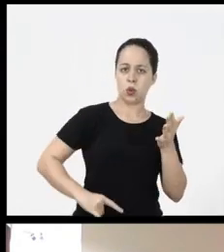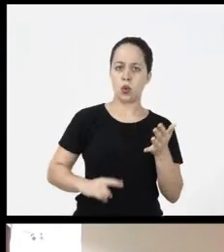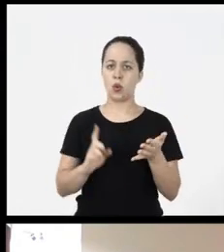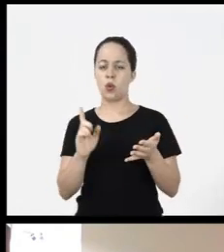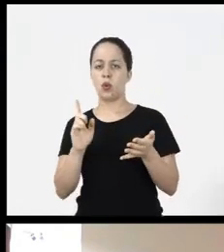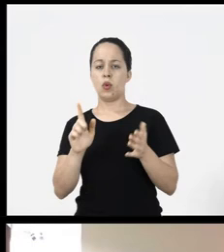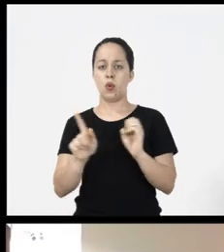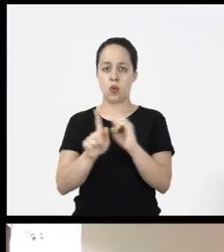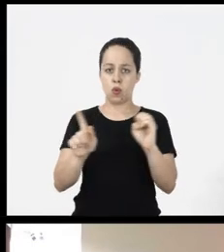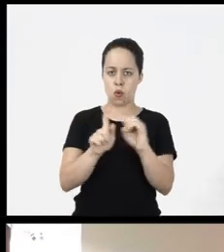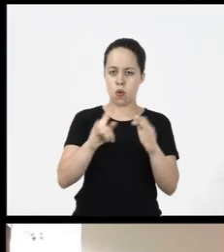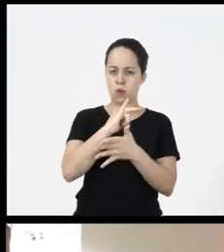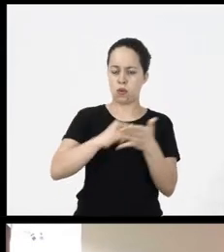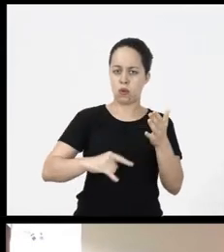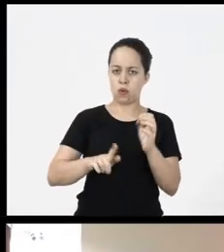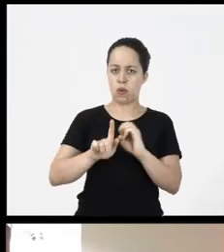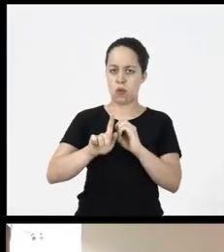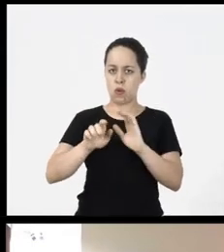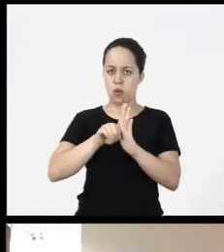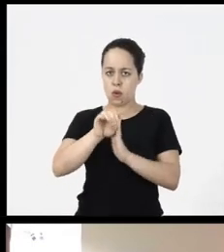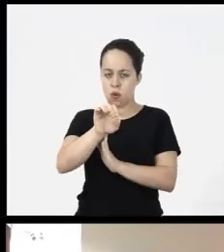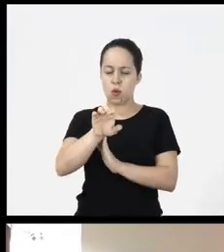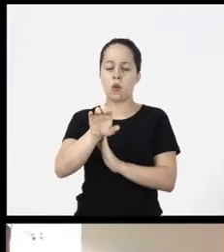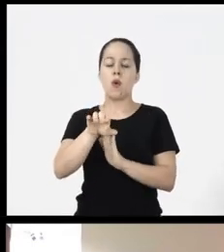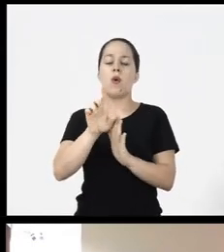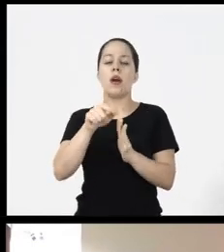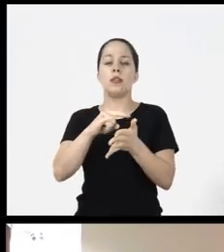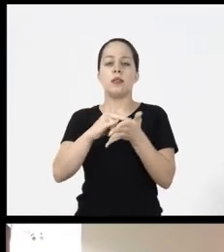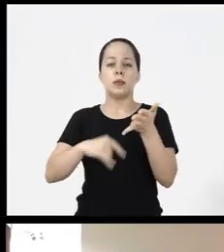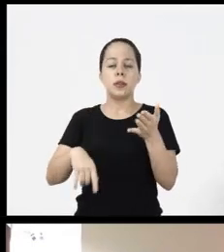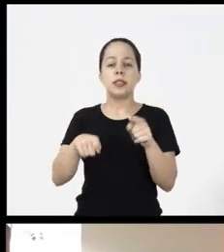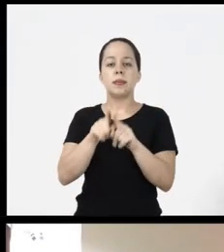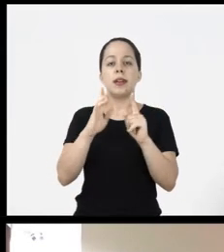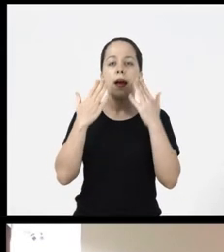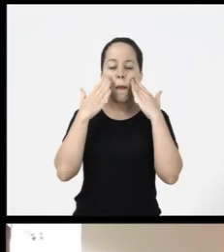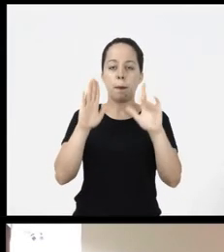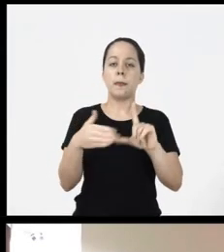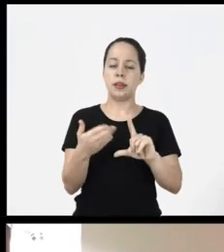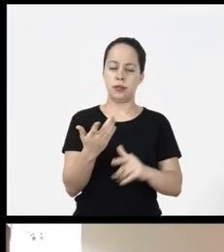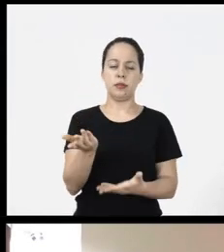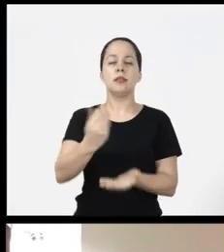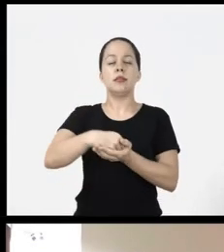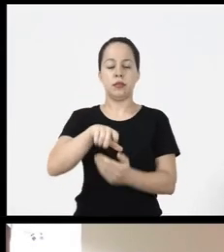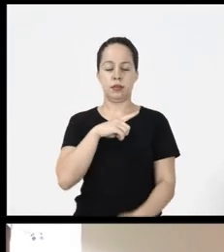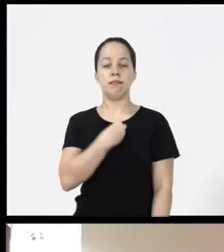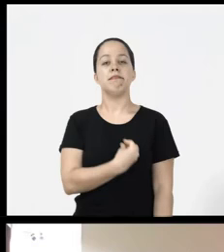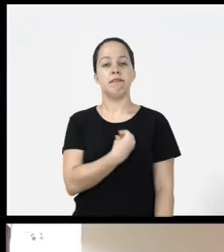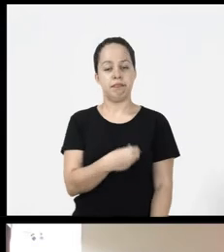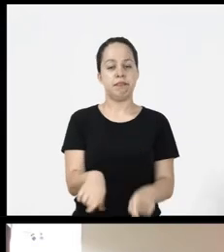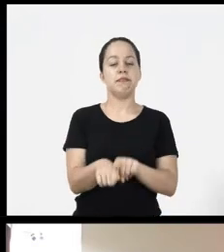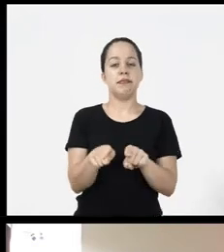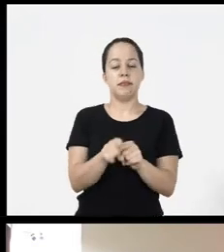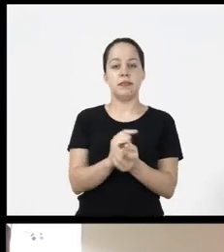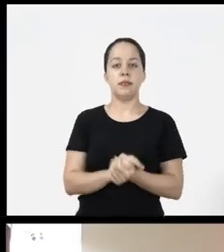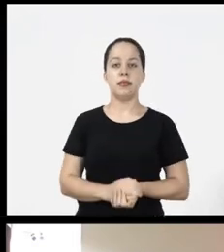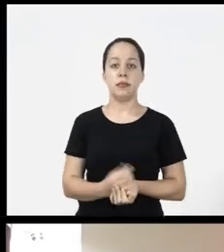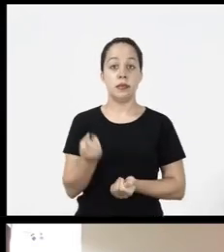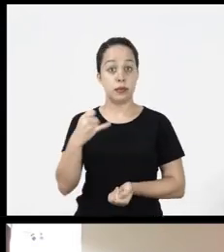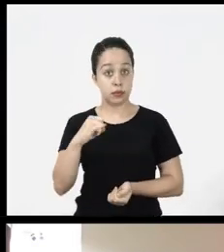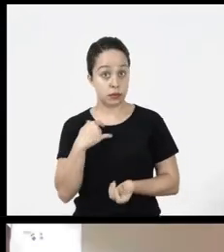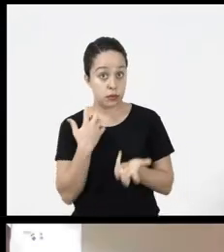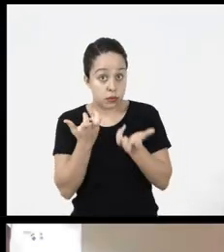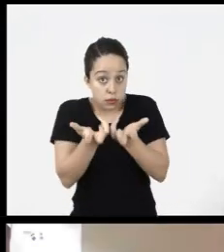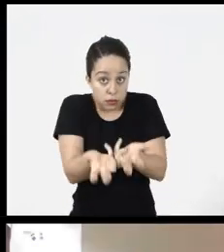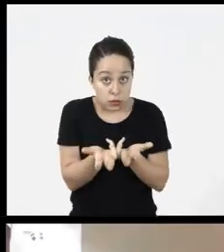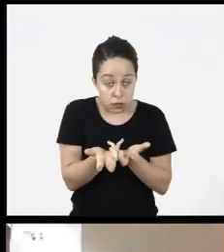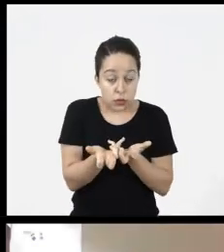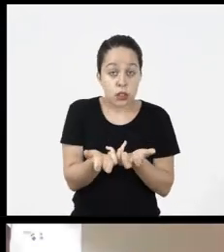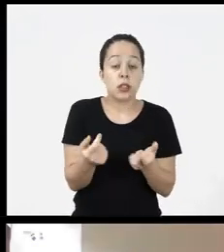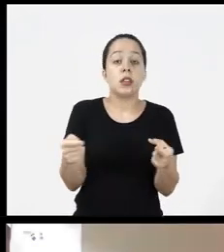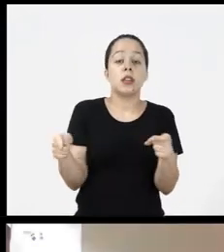Google Documents Google presentations also have this option if I want if I have